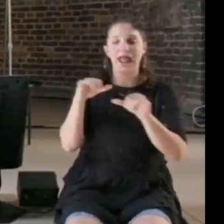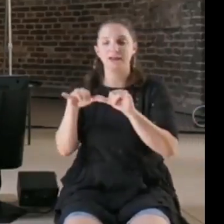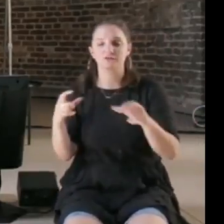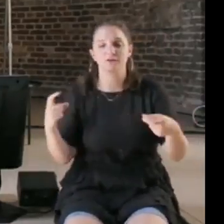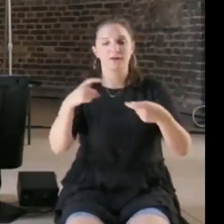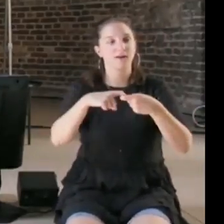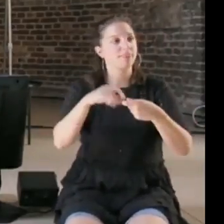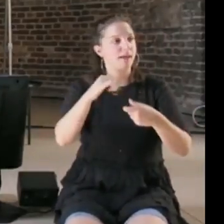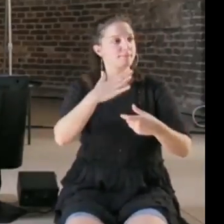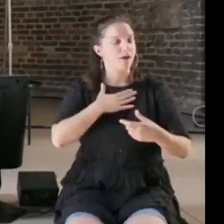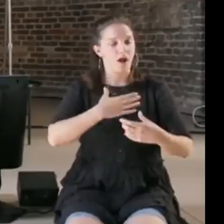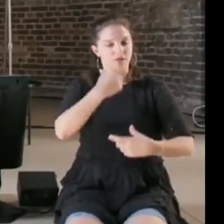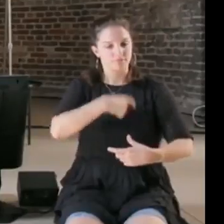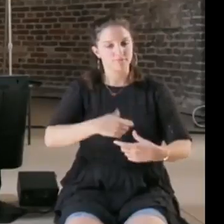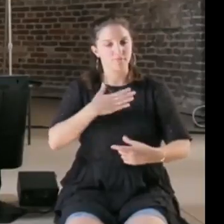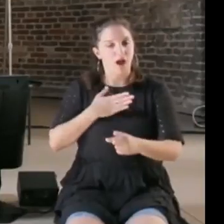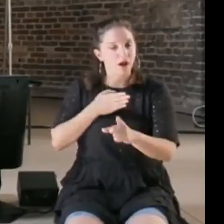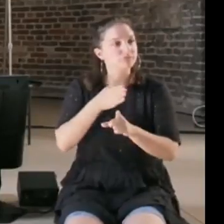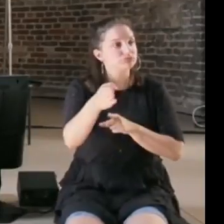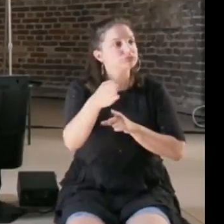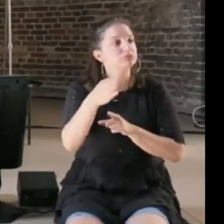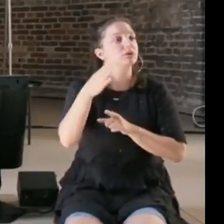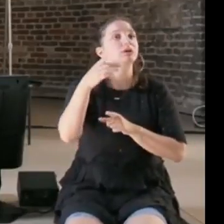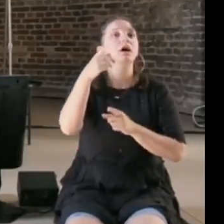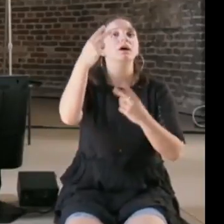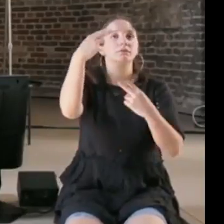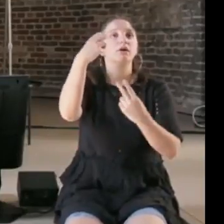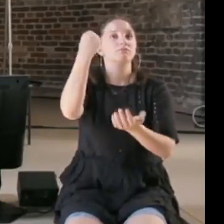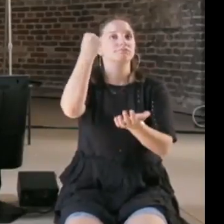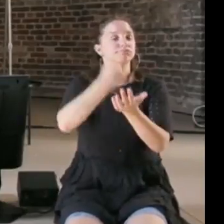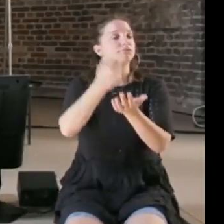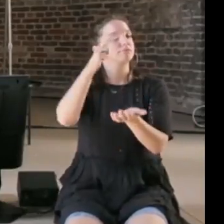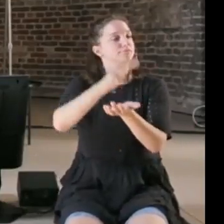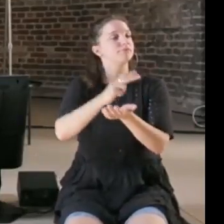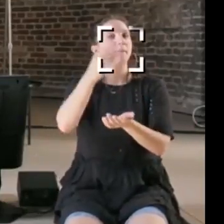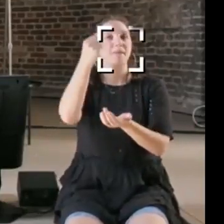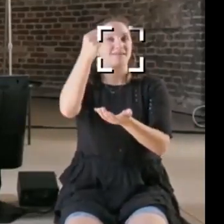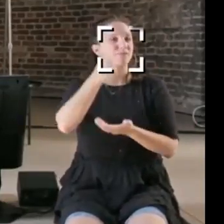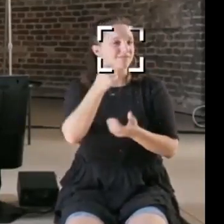you want to do, I think we need to do is to be able to explore the spaces that aren't